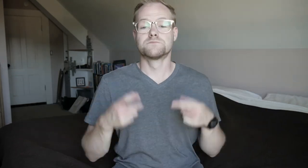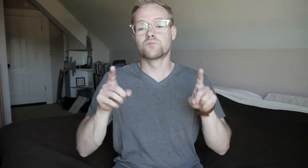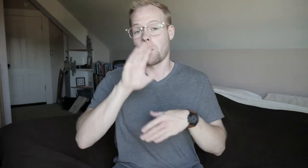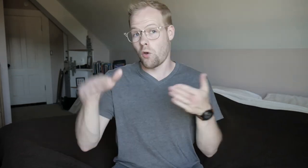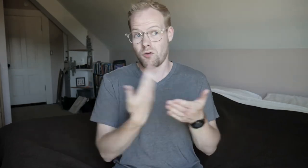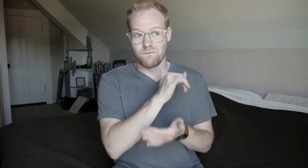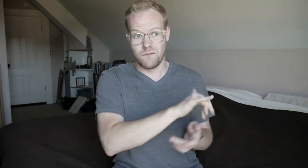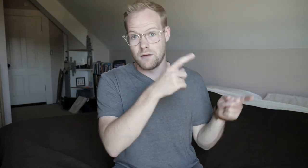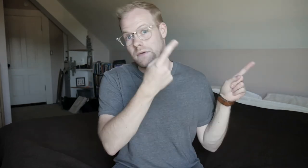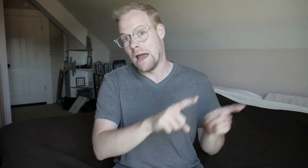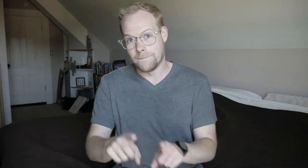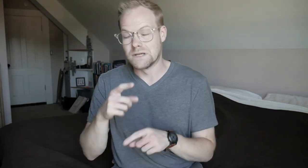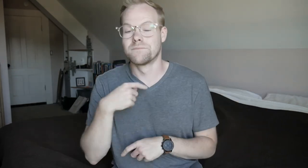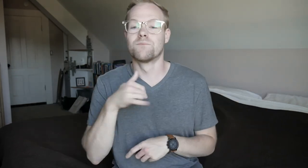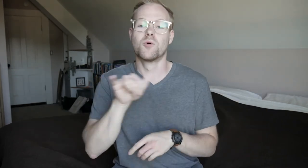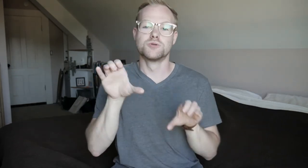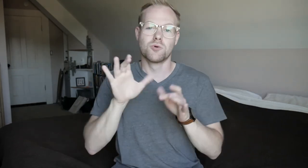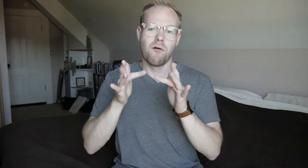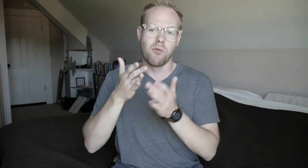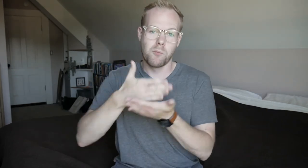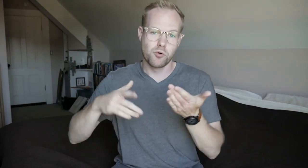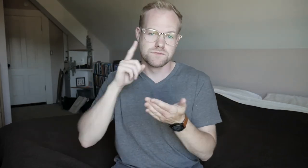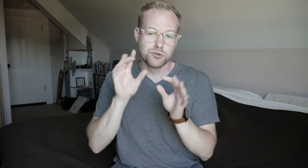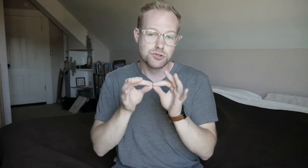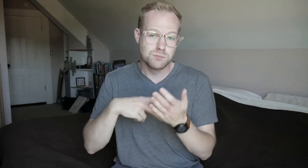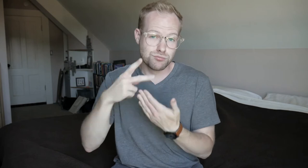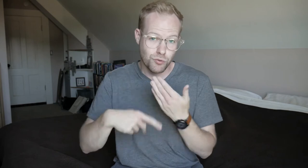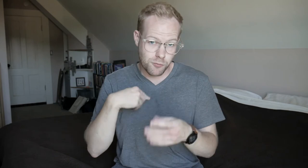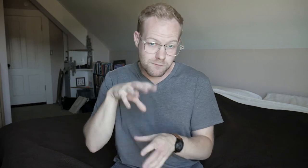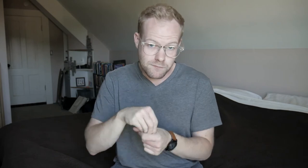While all of that was going on, I was also doing the online portion for an interpreting program I'm in.